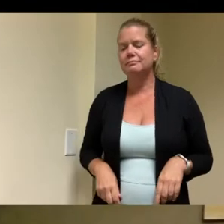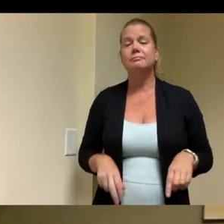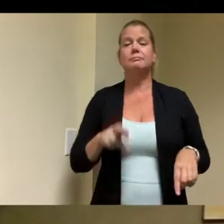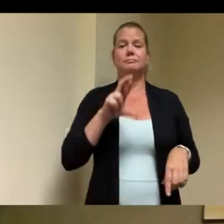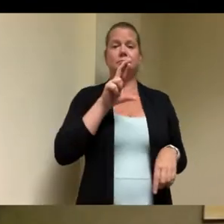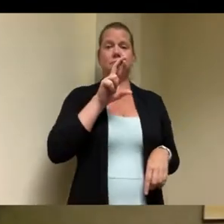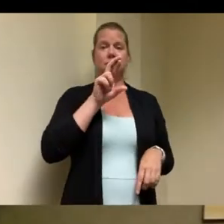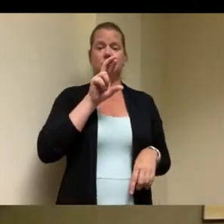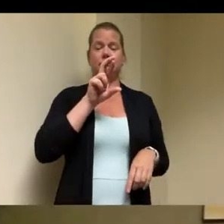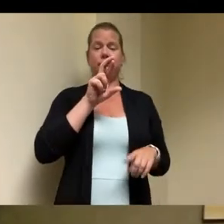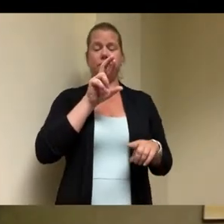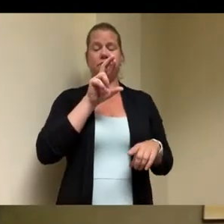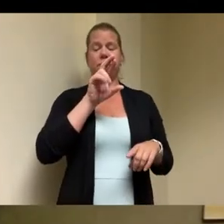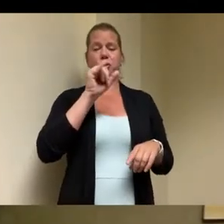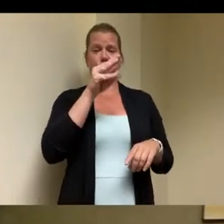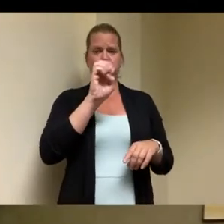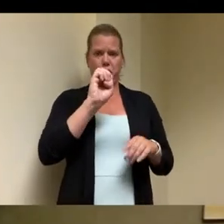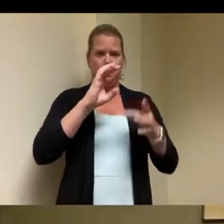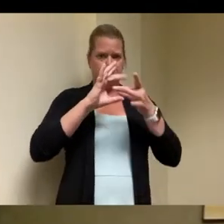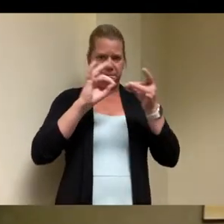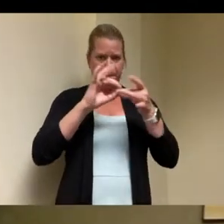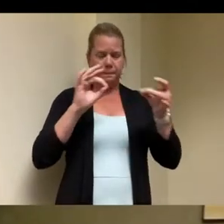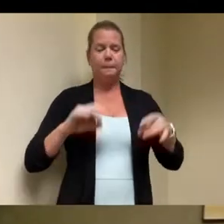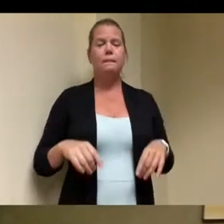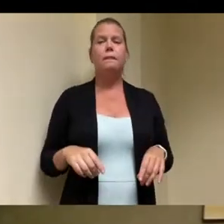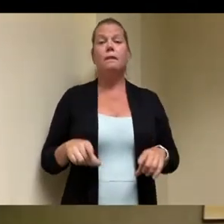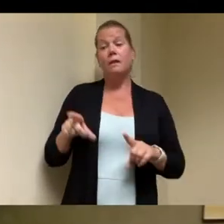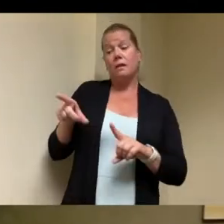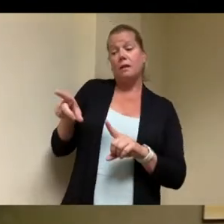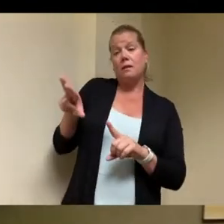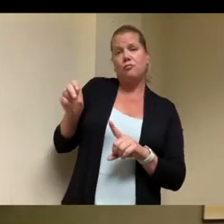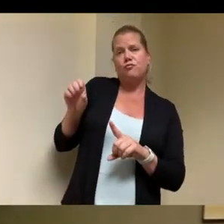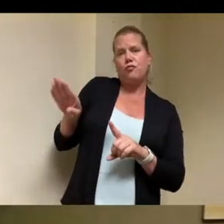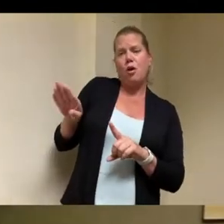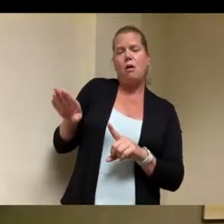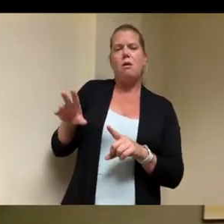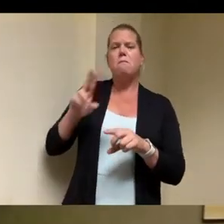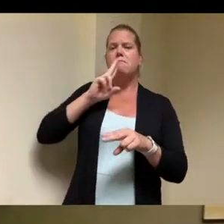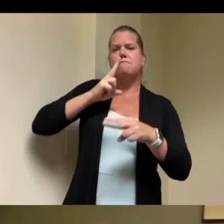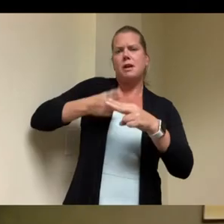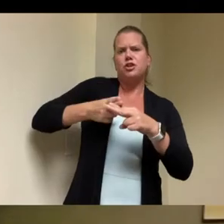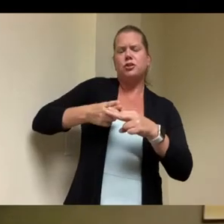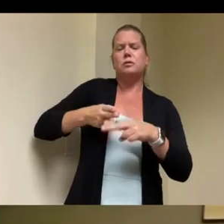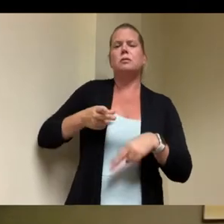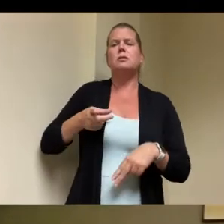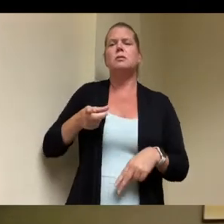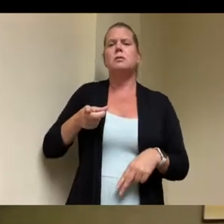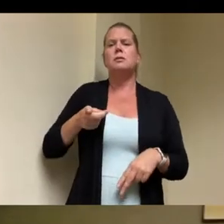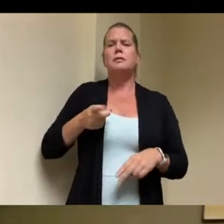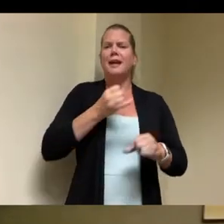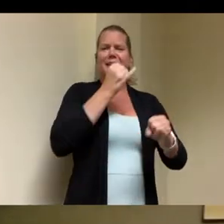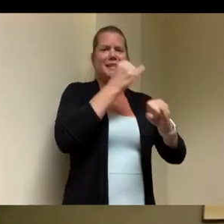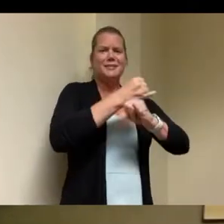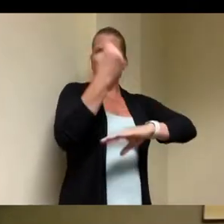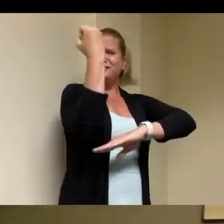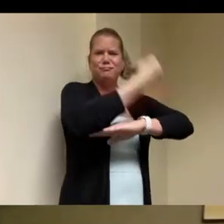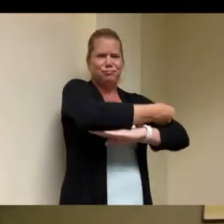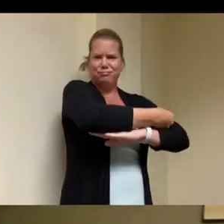is that these folks will have a home it's not an institution you know they're part of a the fabric of that neighborhood how